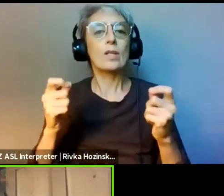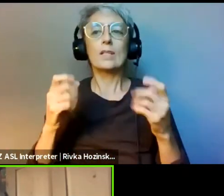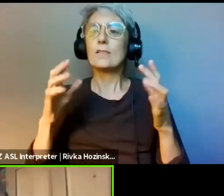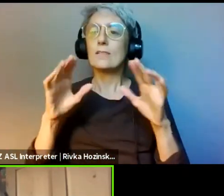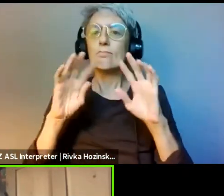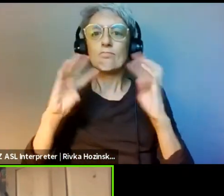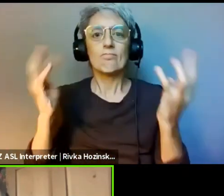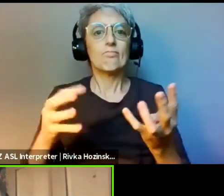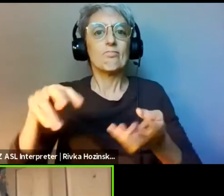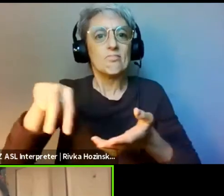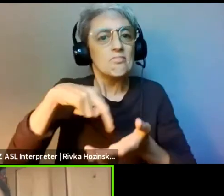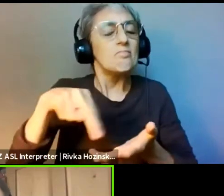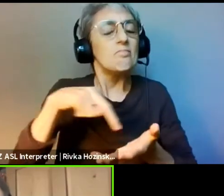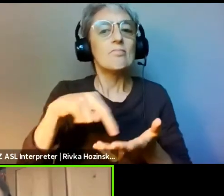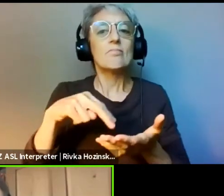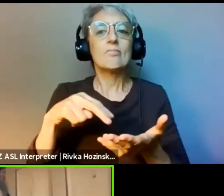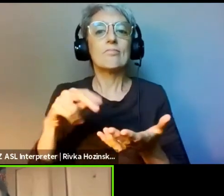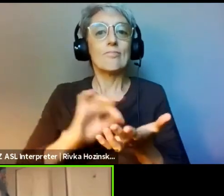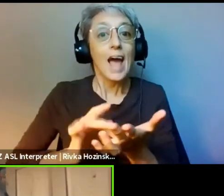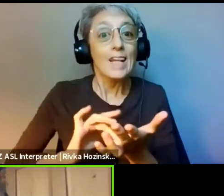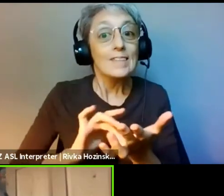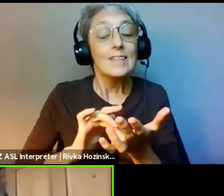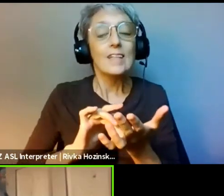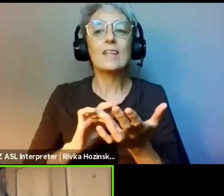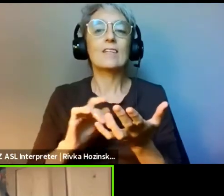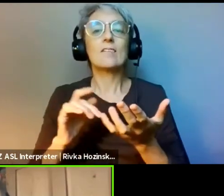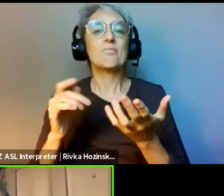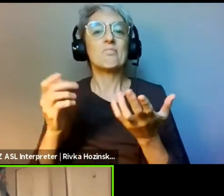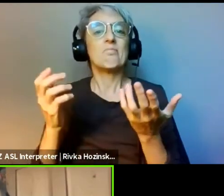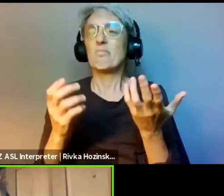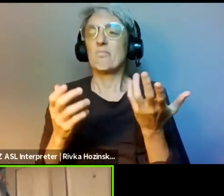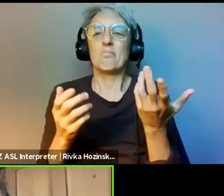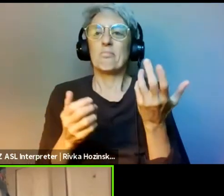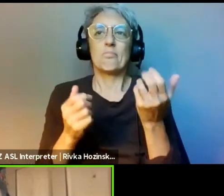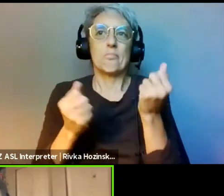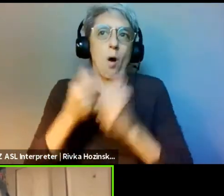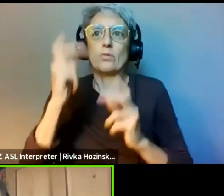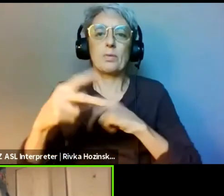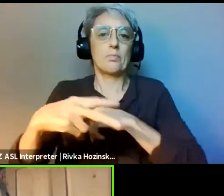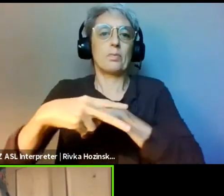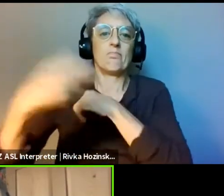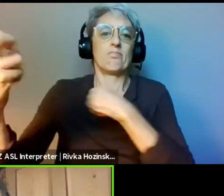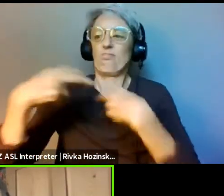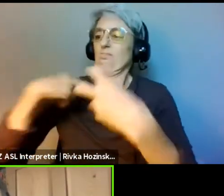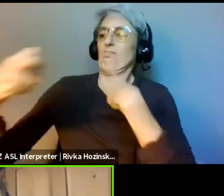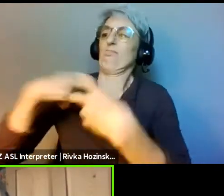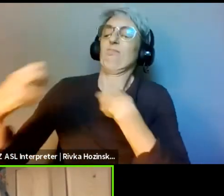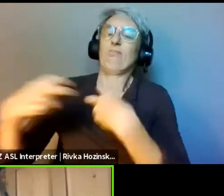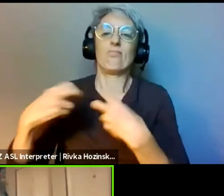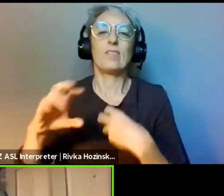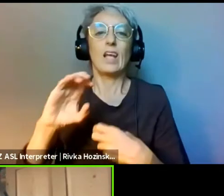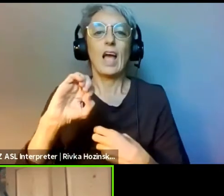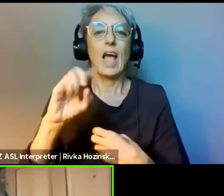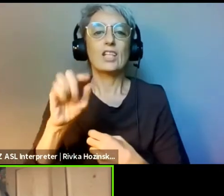and I welcome a discussion to talk about using native sounds, to talk about sharing native sounds,